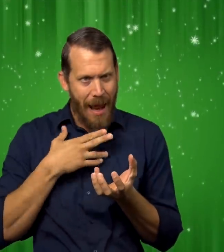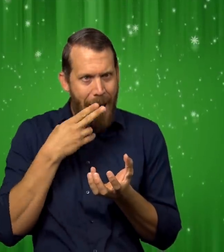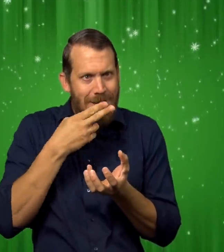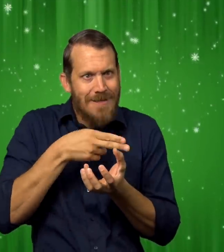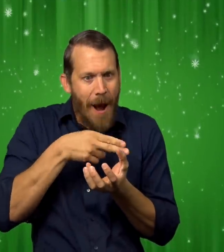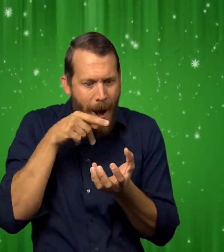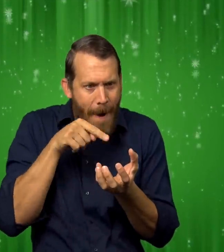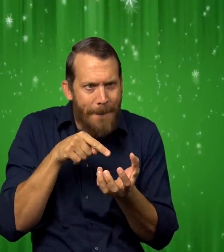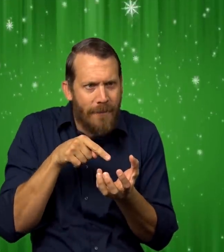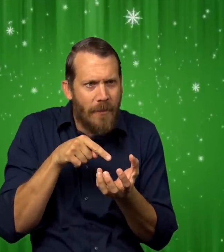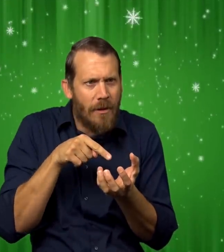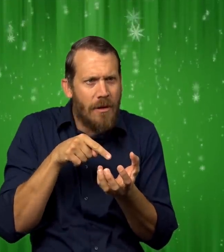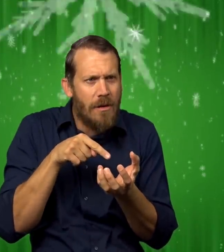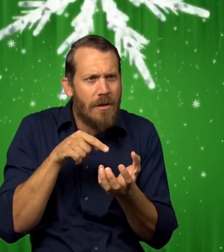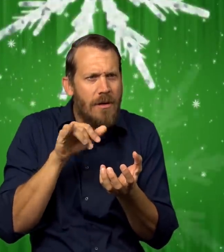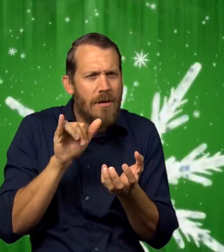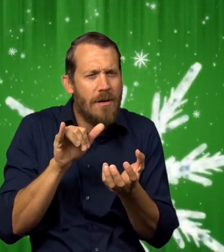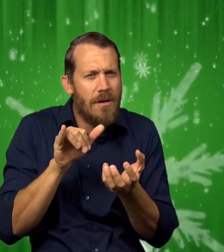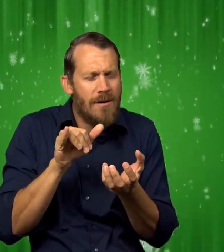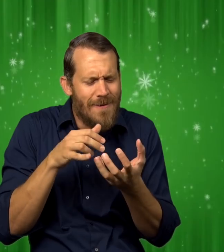Inside was a silver bell.